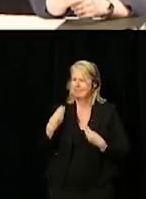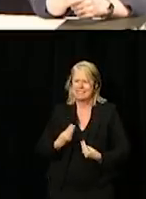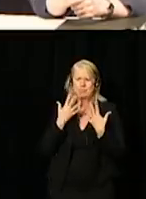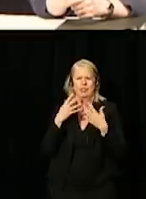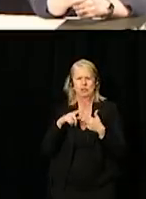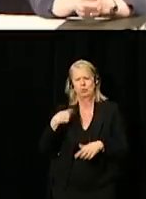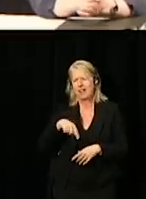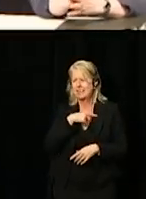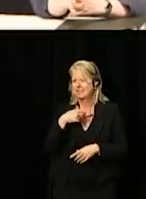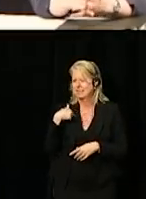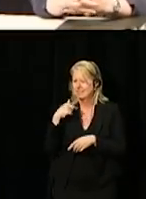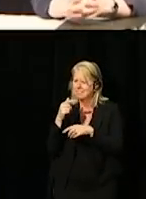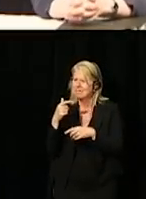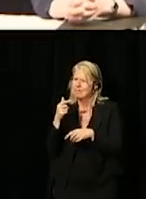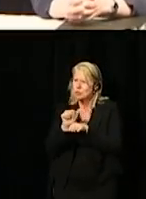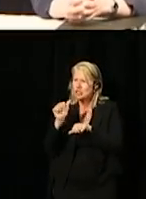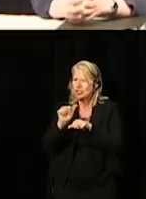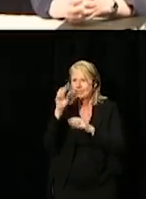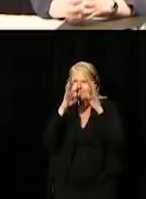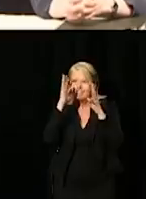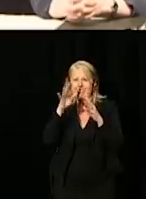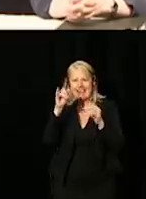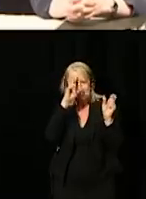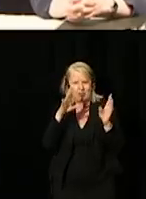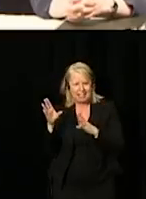as we have worked in designing this strategy.